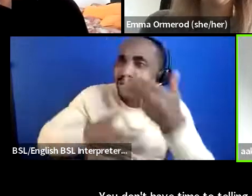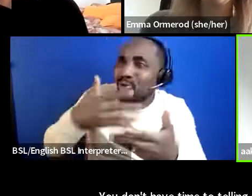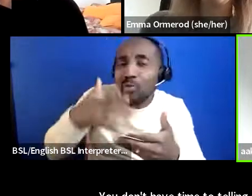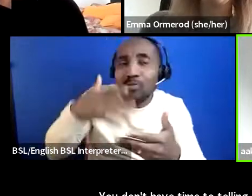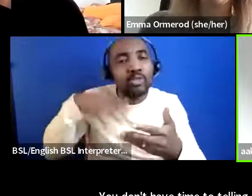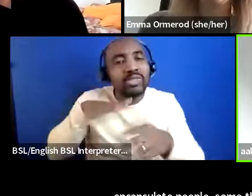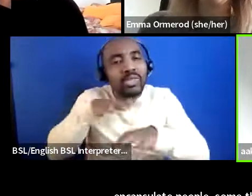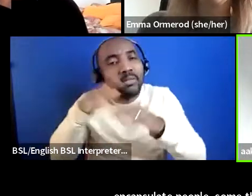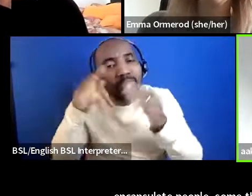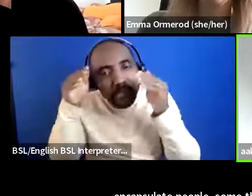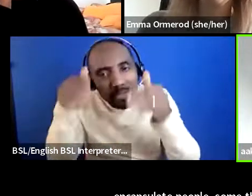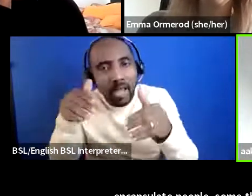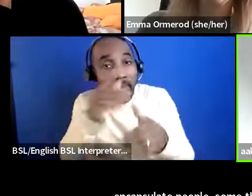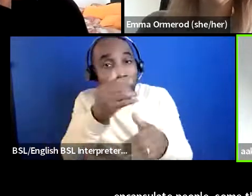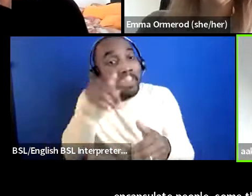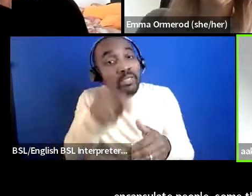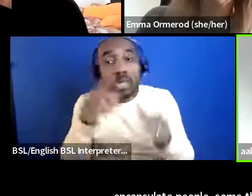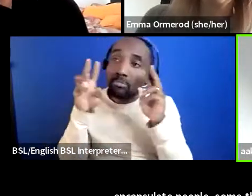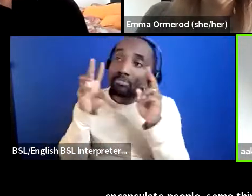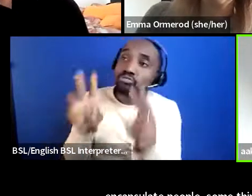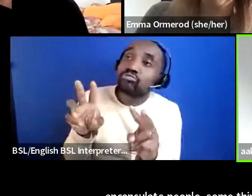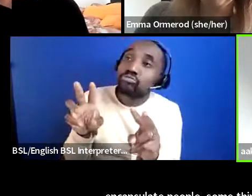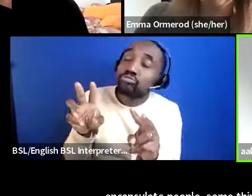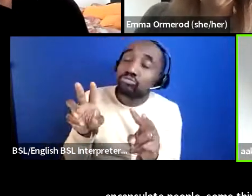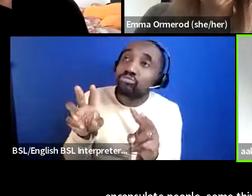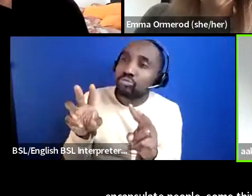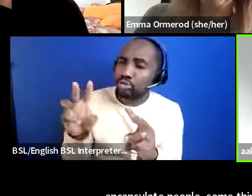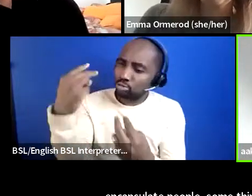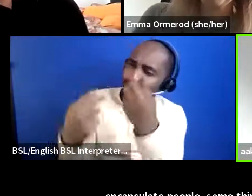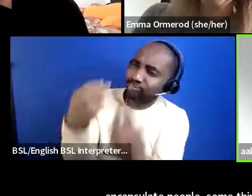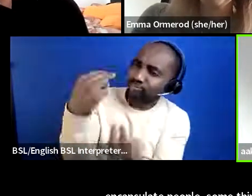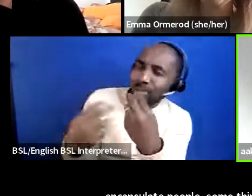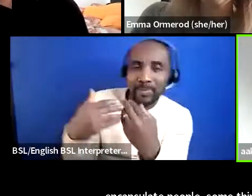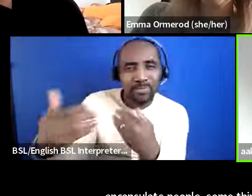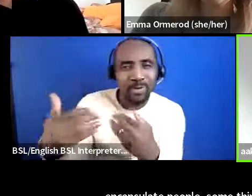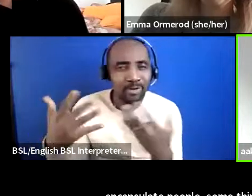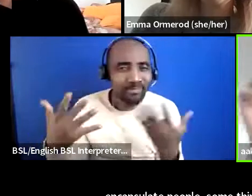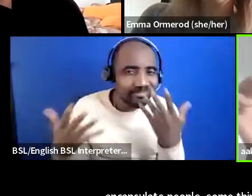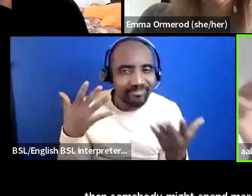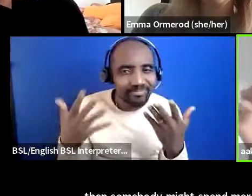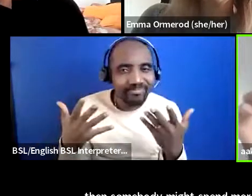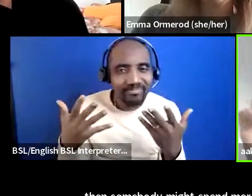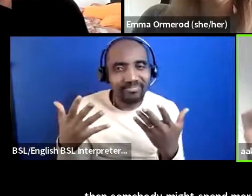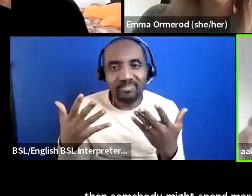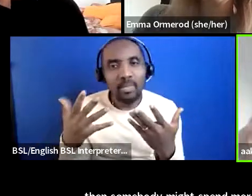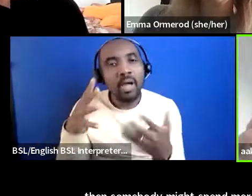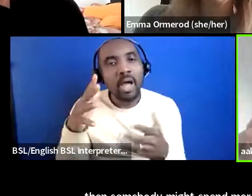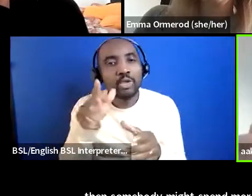somebody might spend more time like figuring you out um in your tight word count or boxes